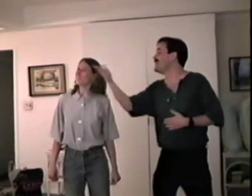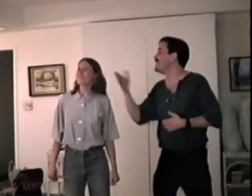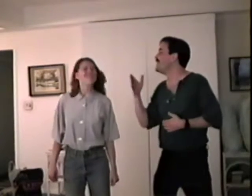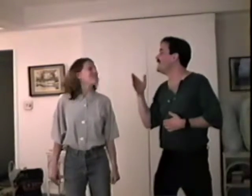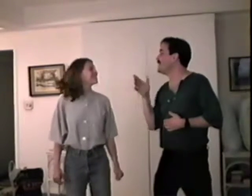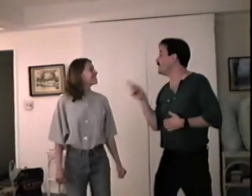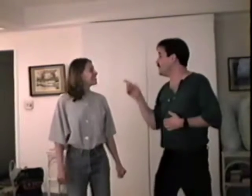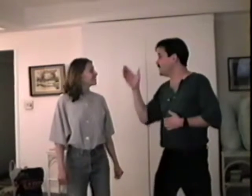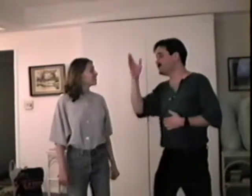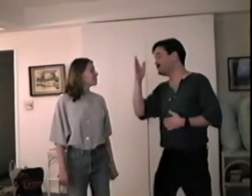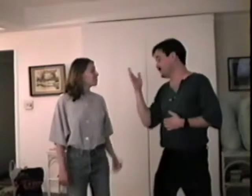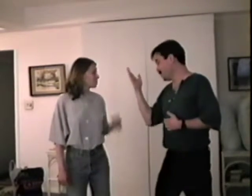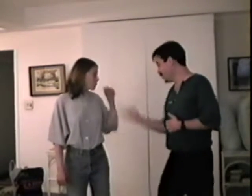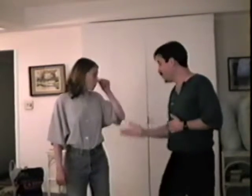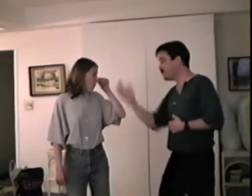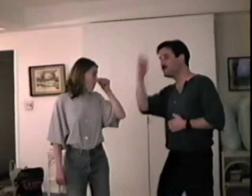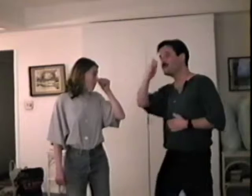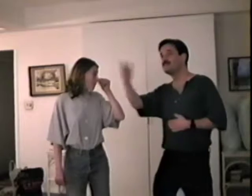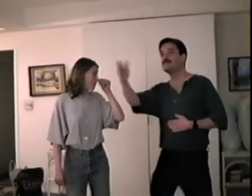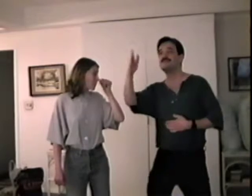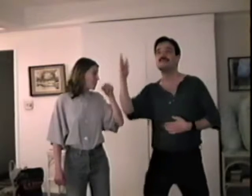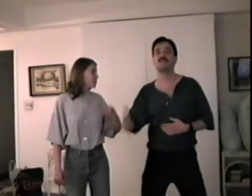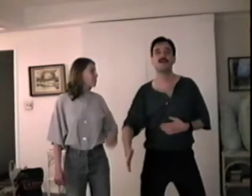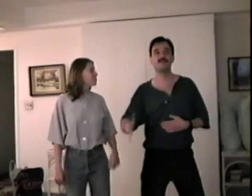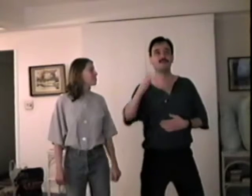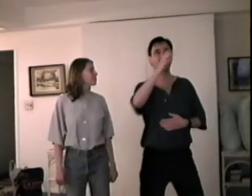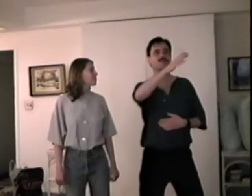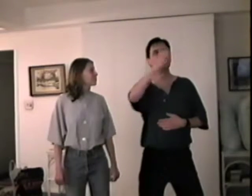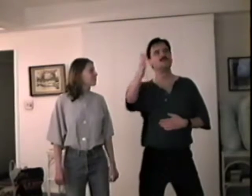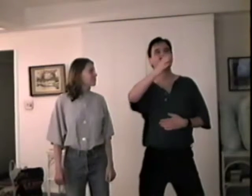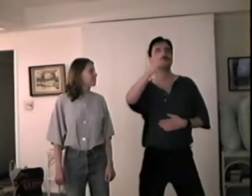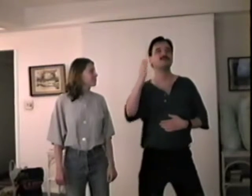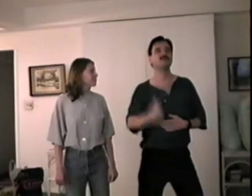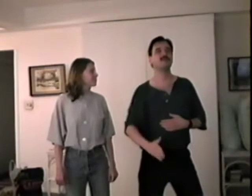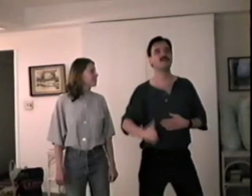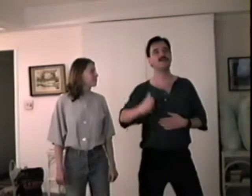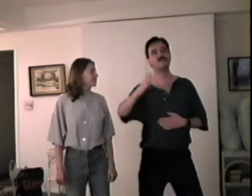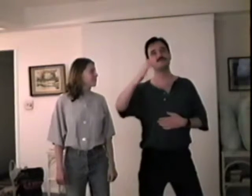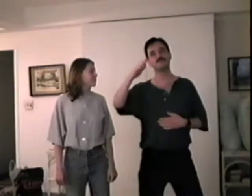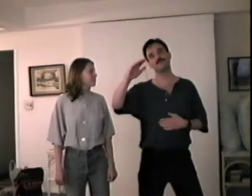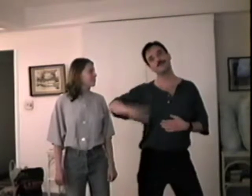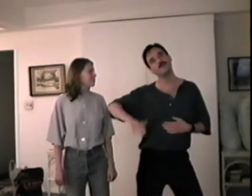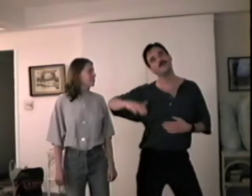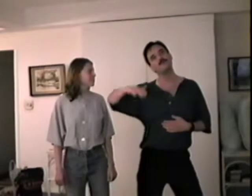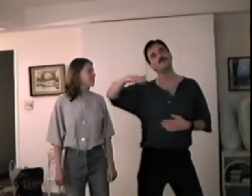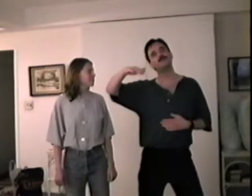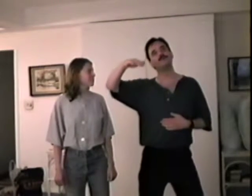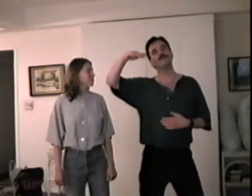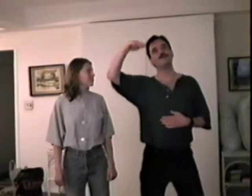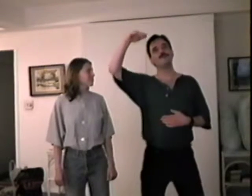You can never, never grow old.